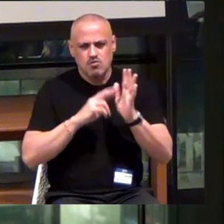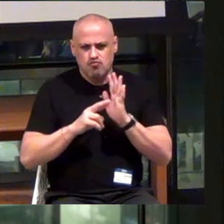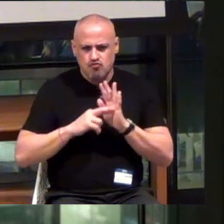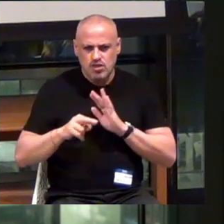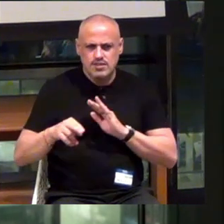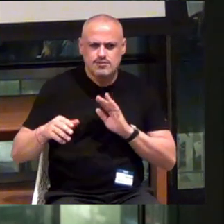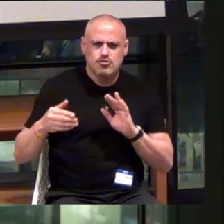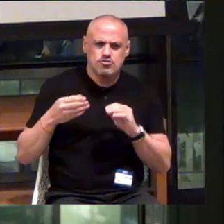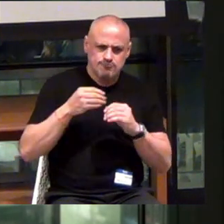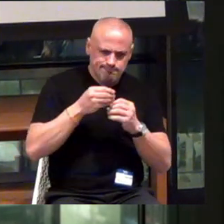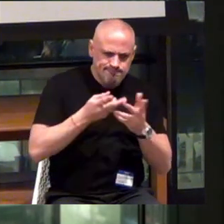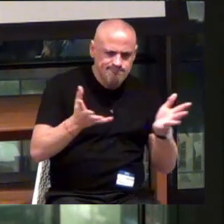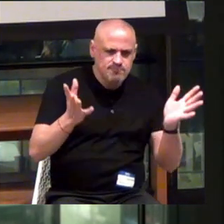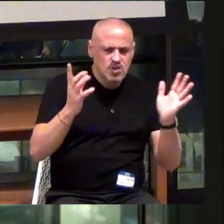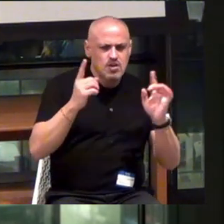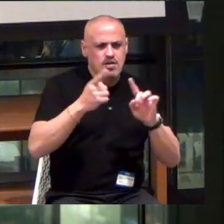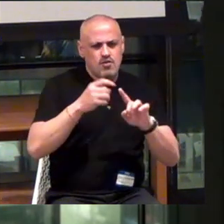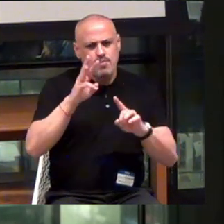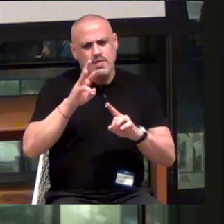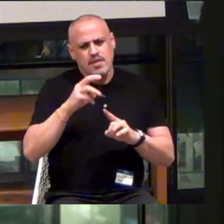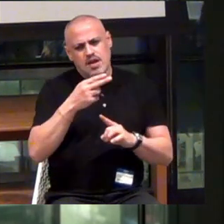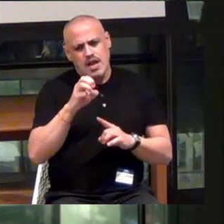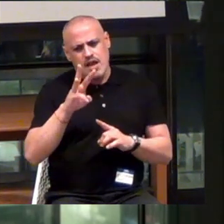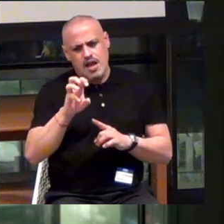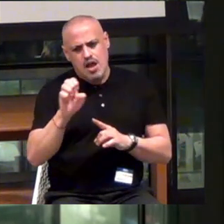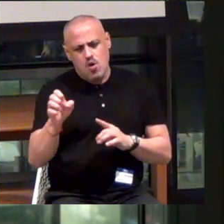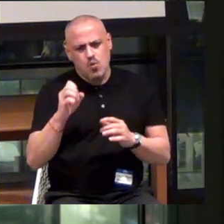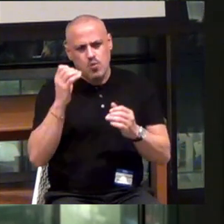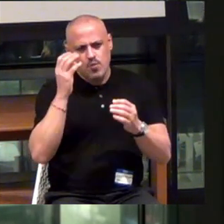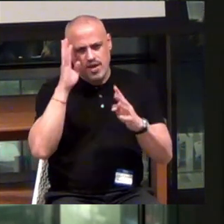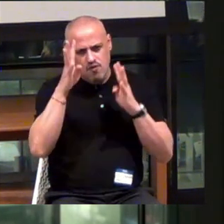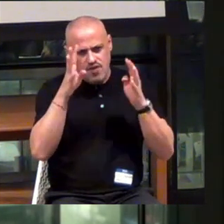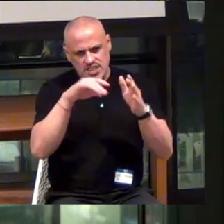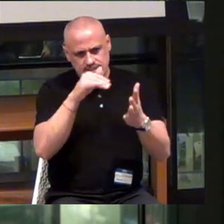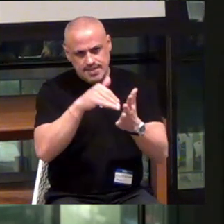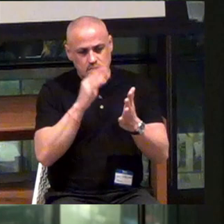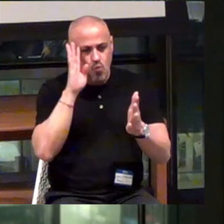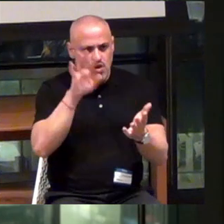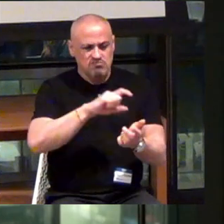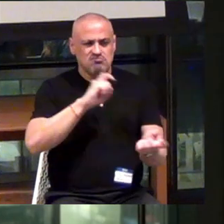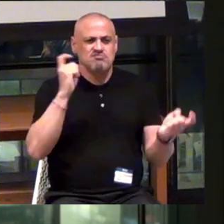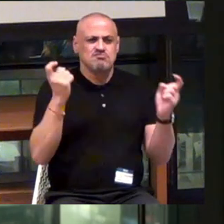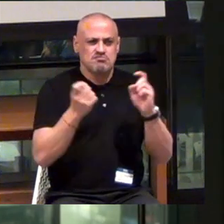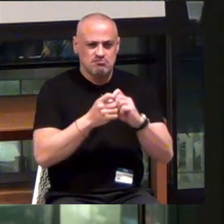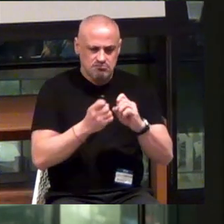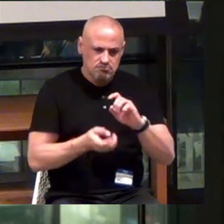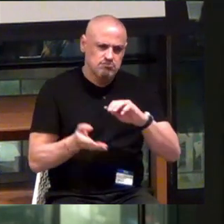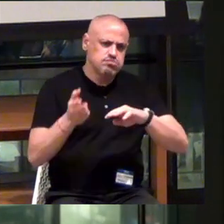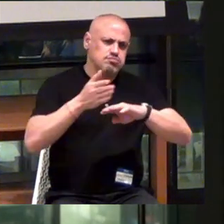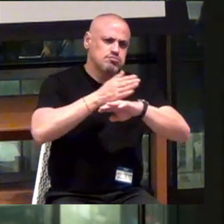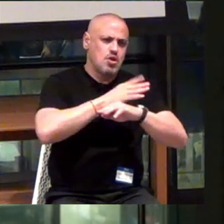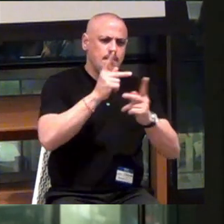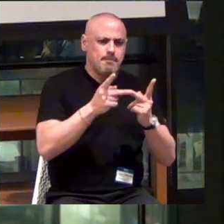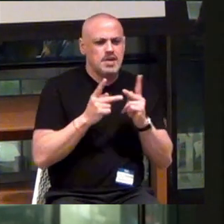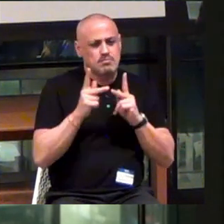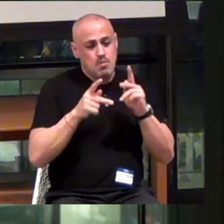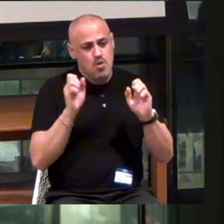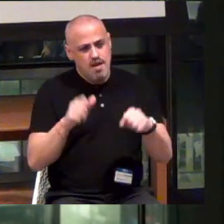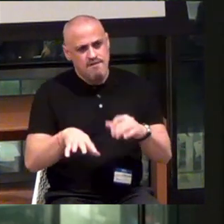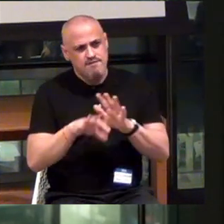through the Howe Innovation Center will evolve into a place where people can find a variety